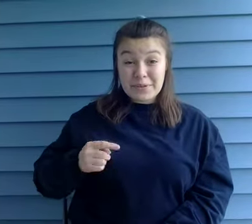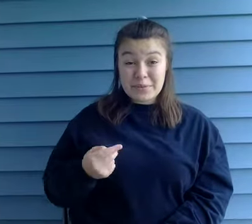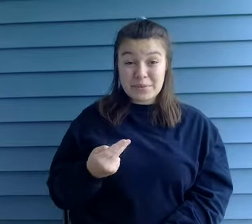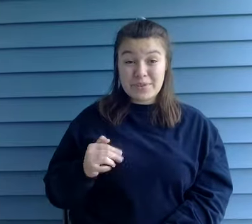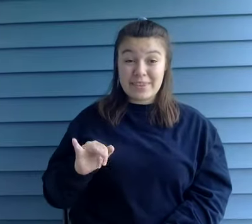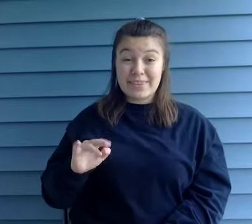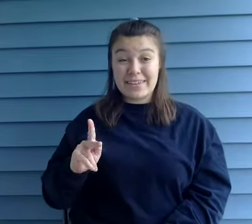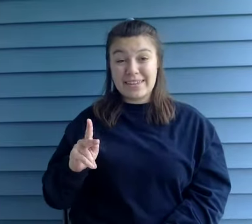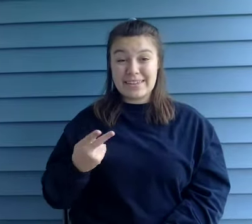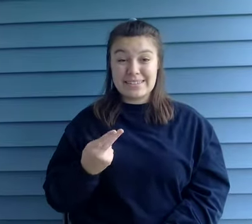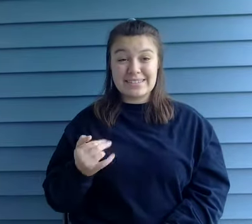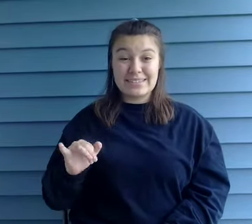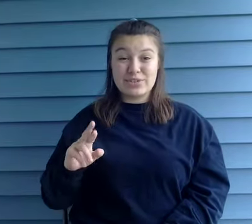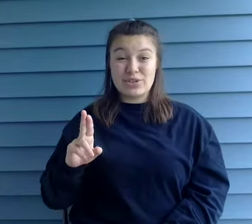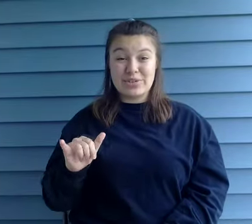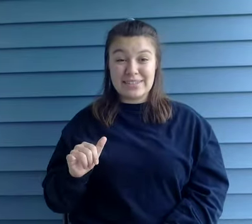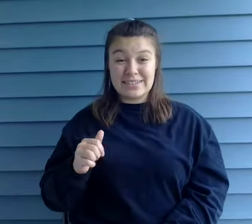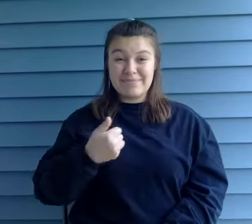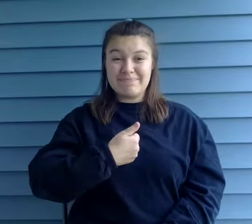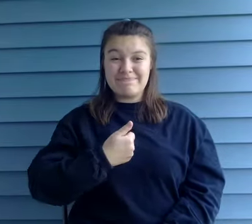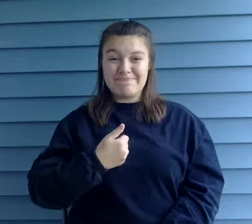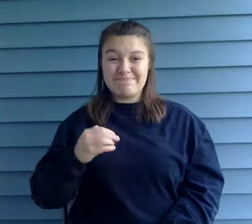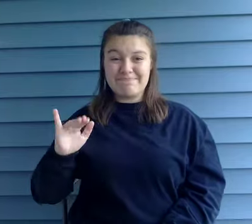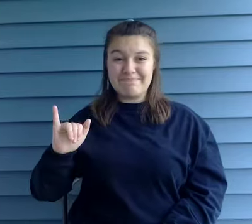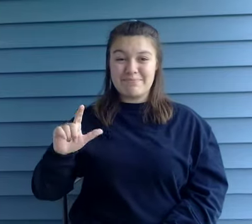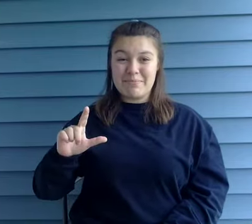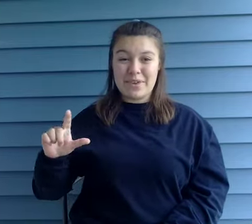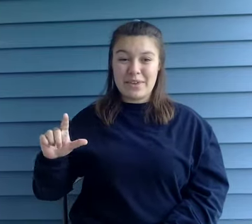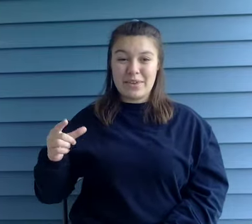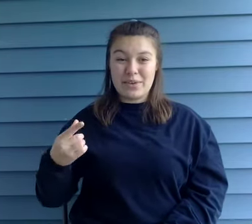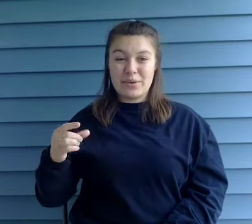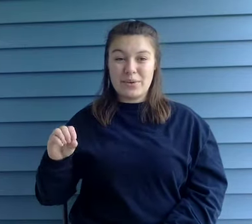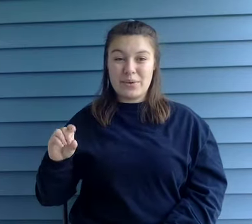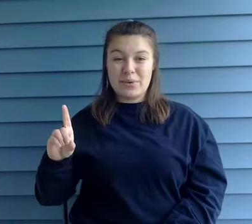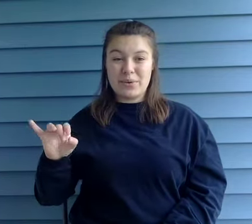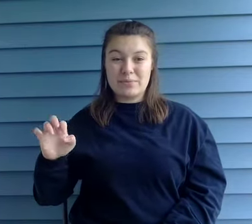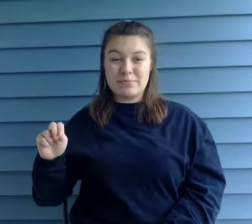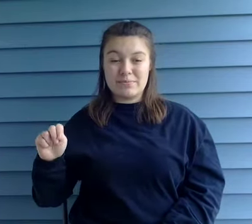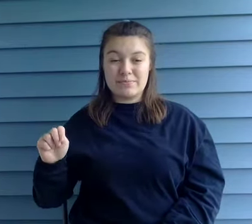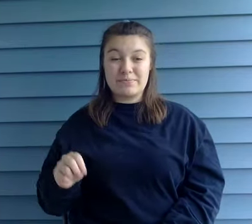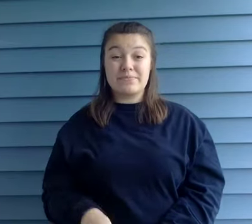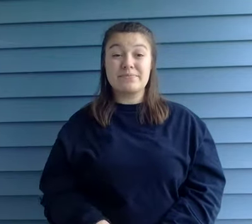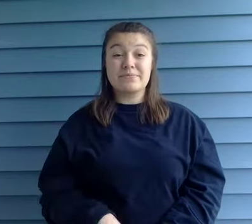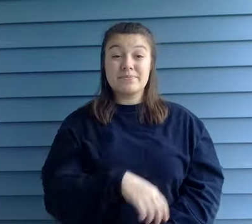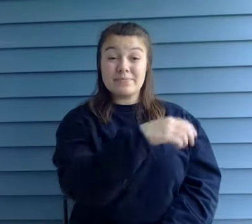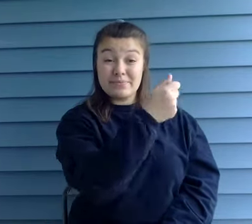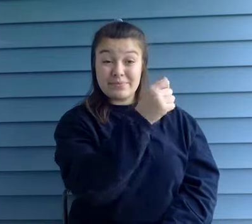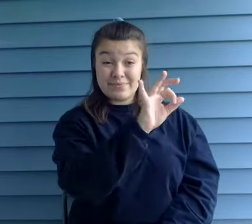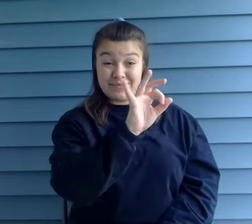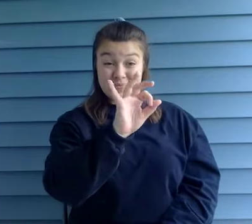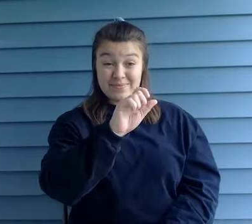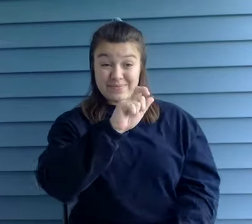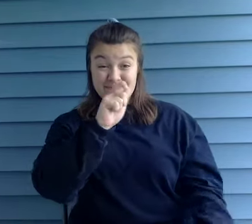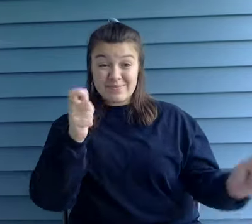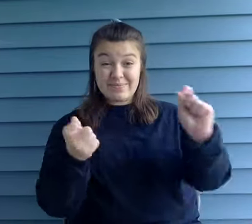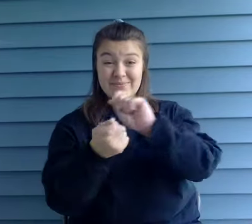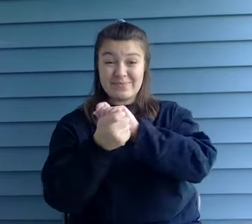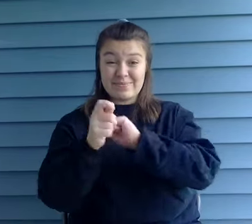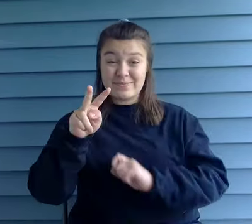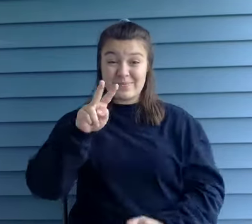This is"Think History", I'm Bill Goodman. In honor of the new millennium, Newport Kentucky's world